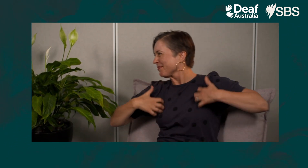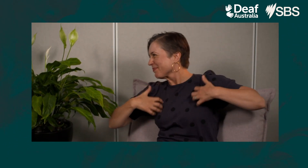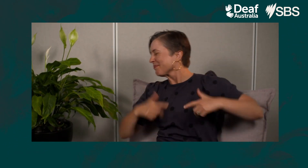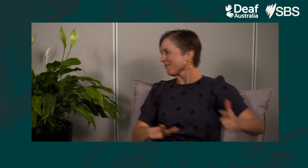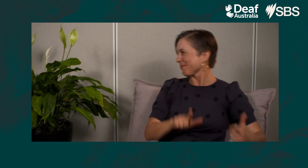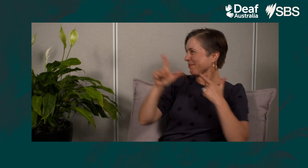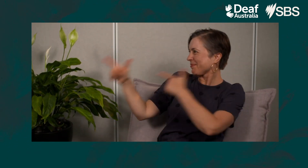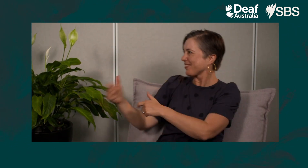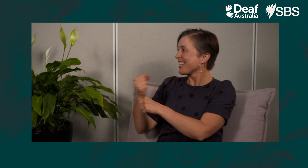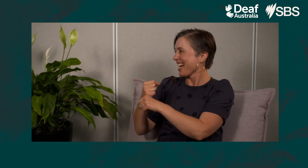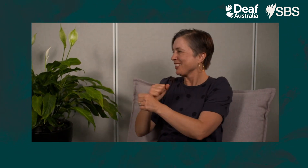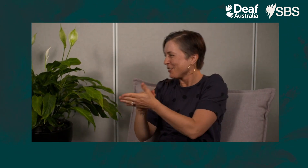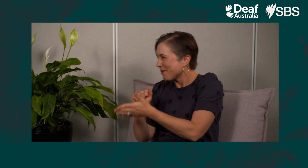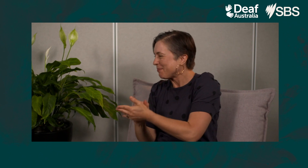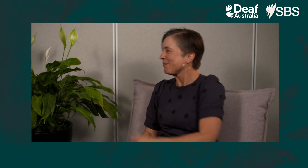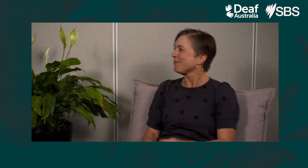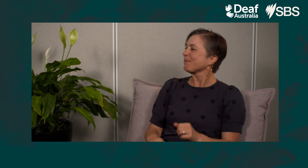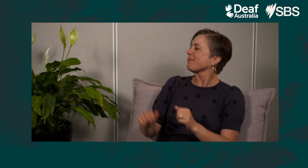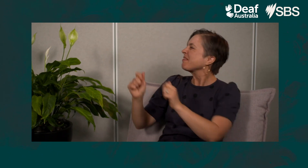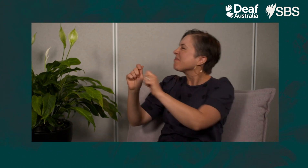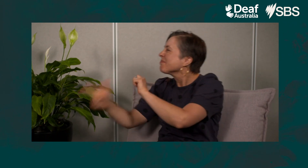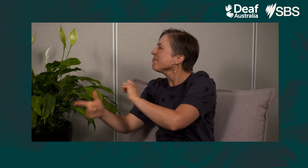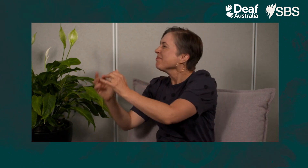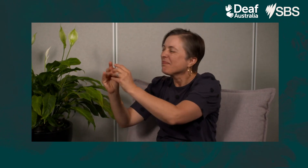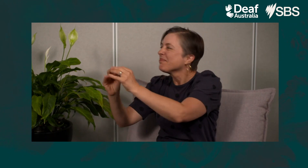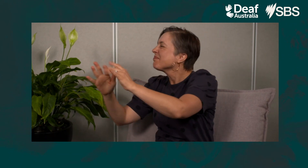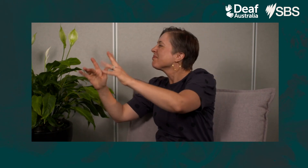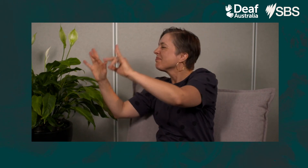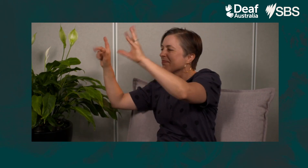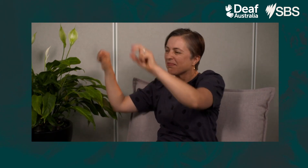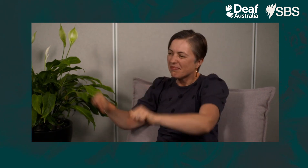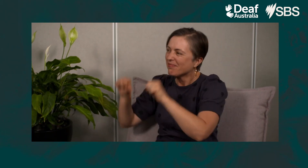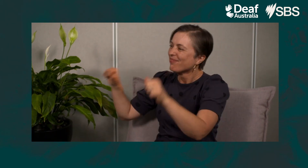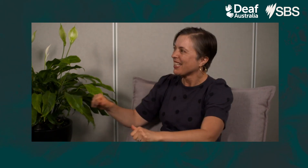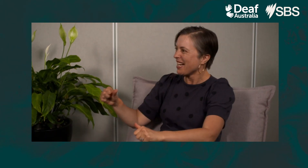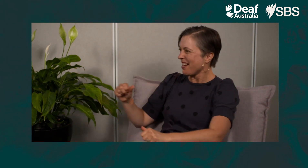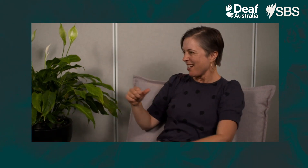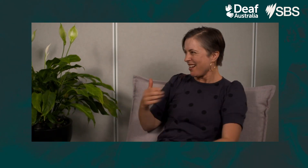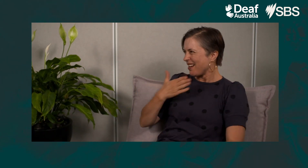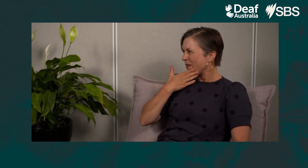Excitedly the man went to the car dealer. Plonked down the cash, got the car and life was sweet.